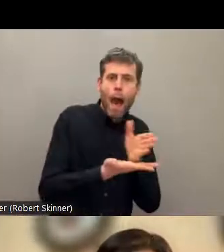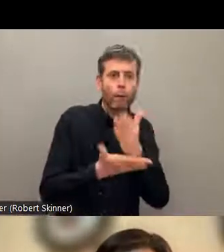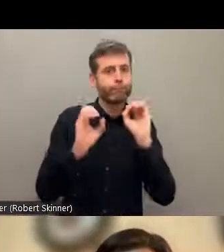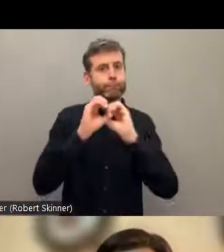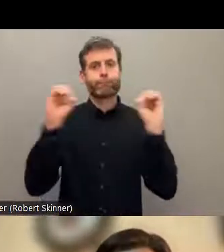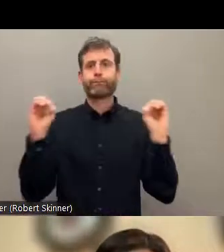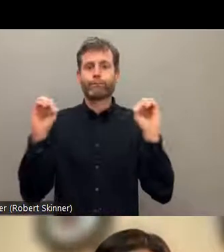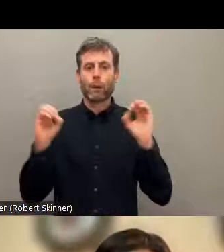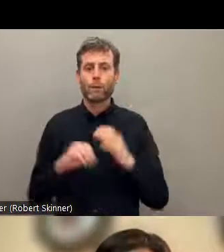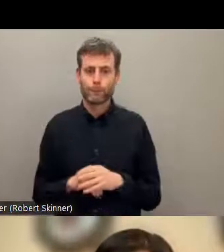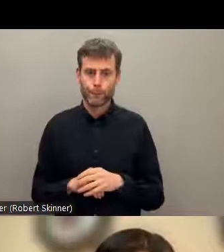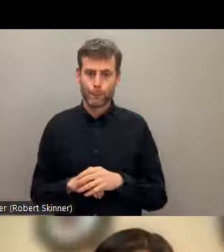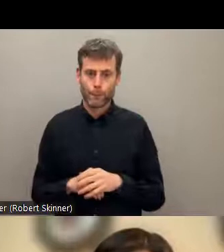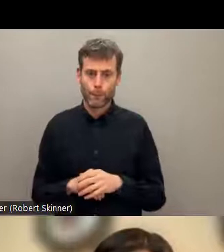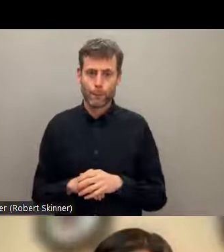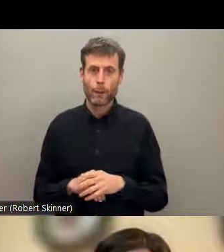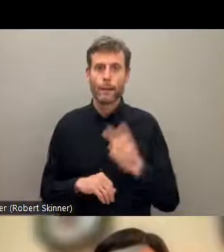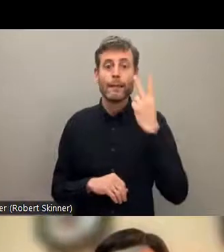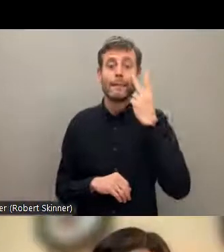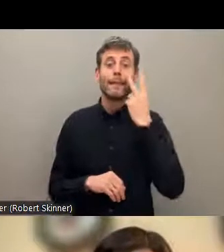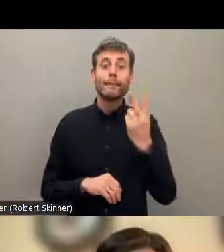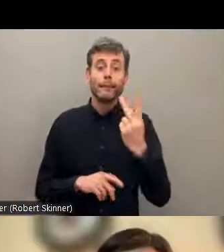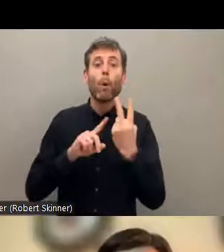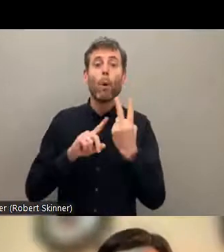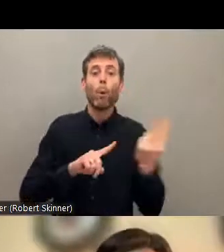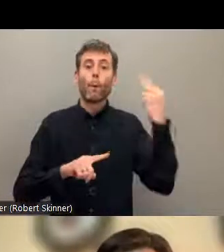assessment of COVID-19,